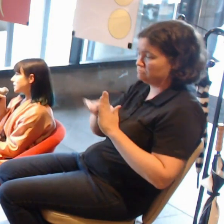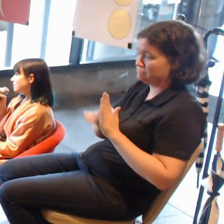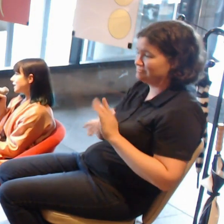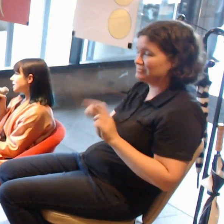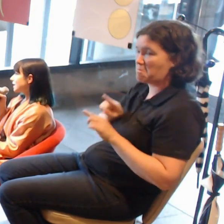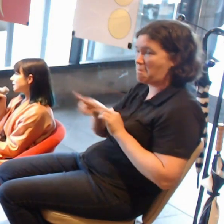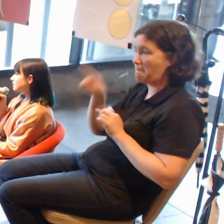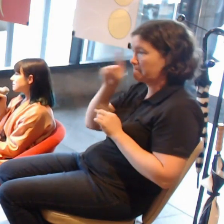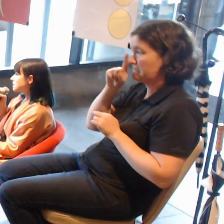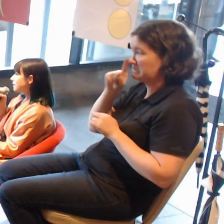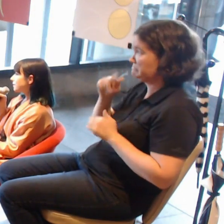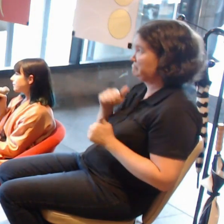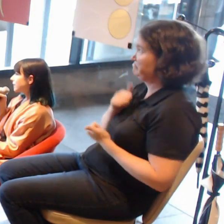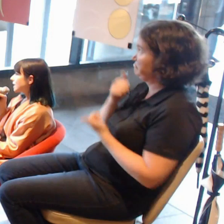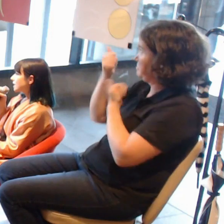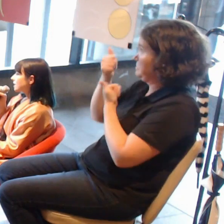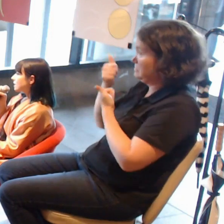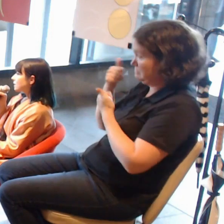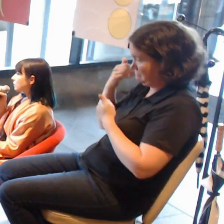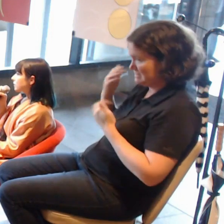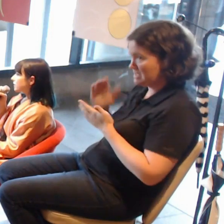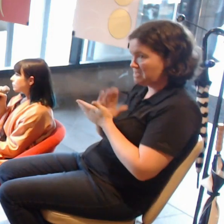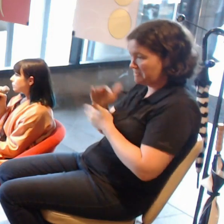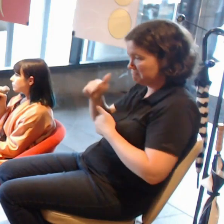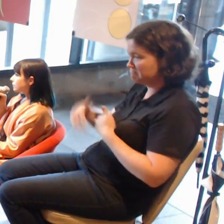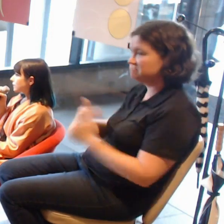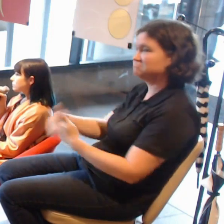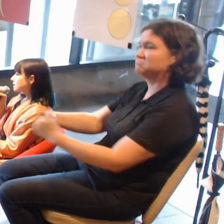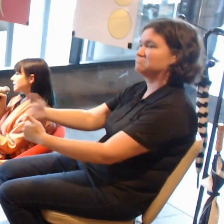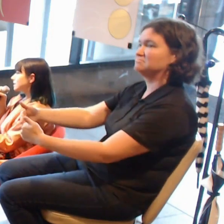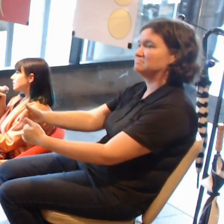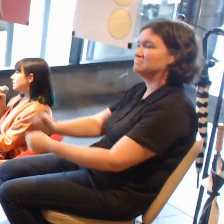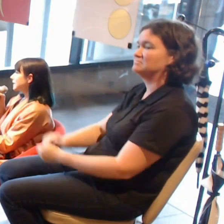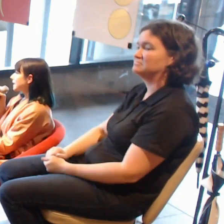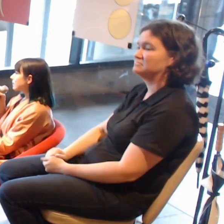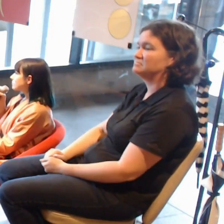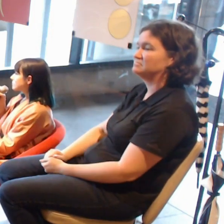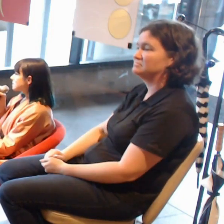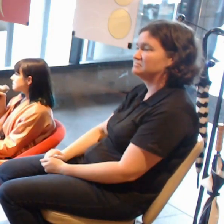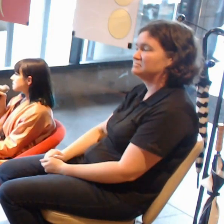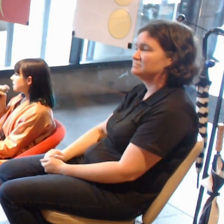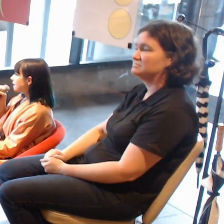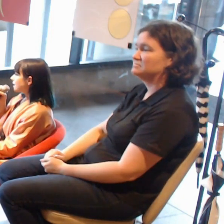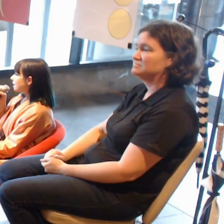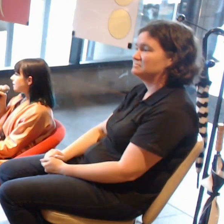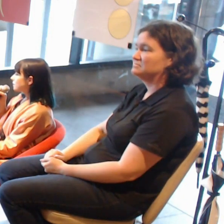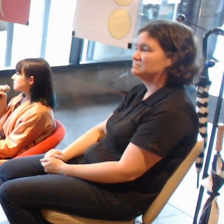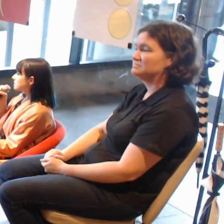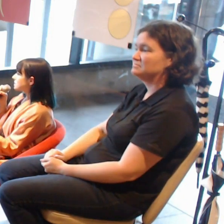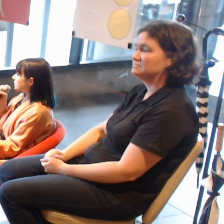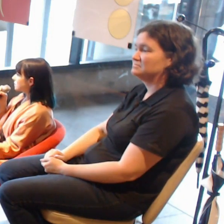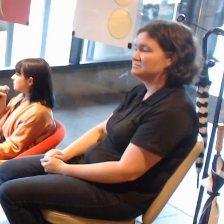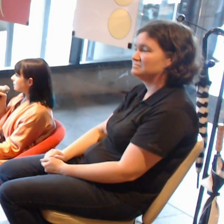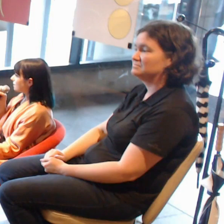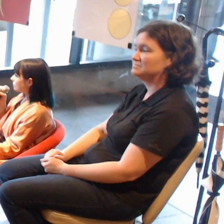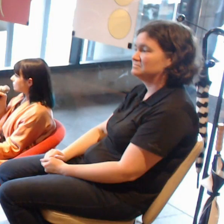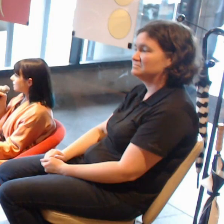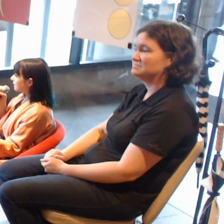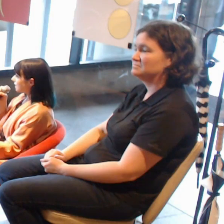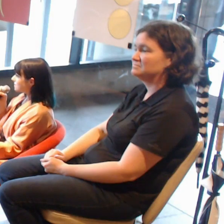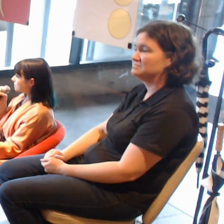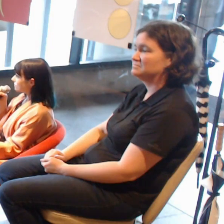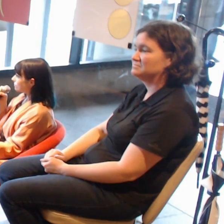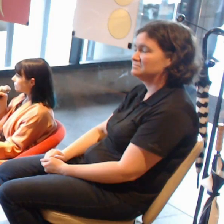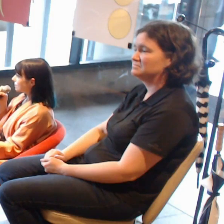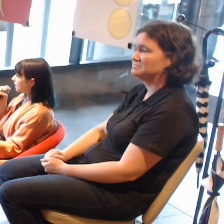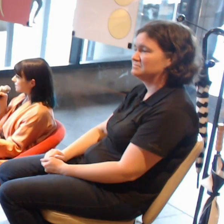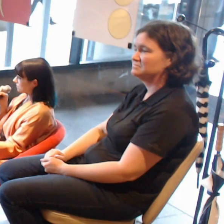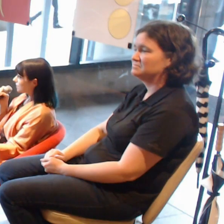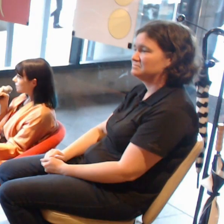What I really got a kick out of was that it was such a collective activity.